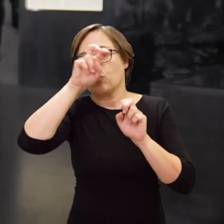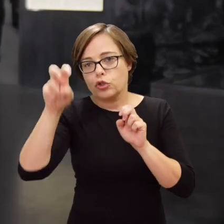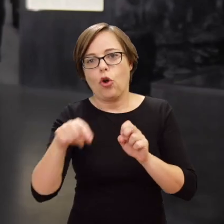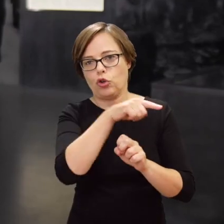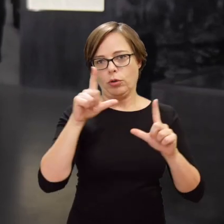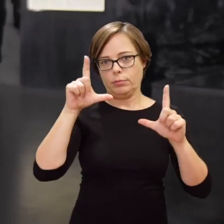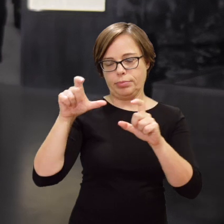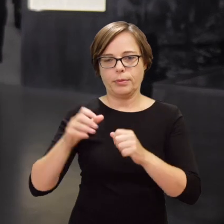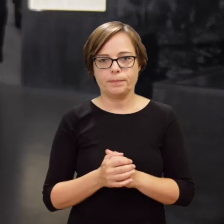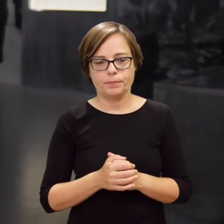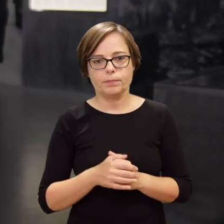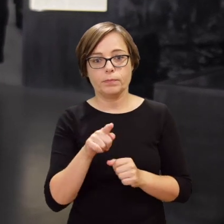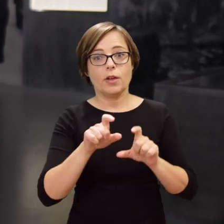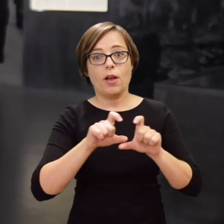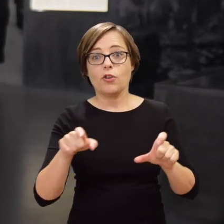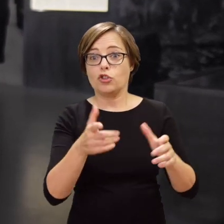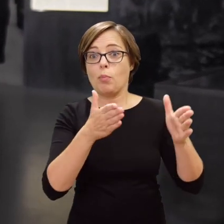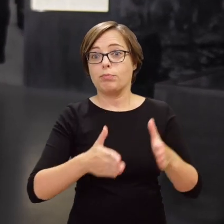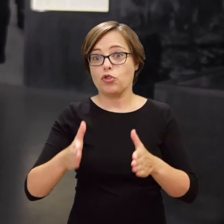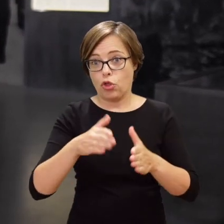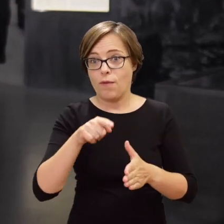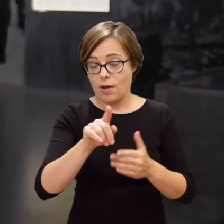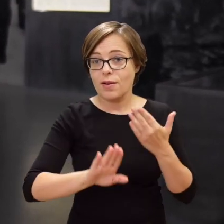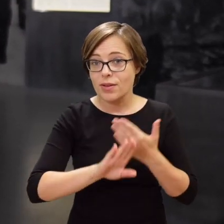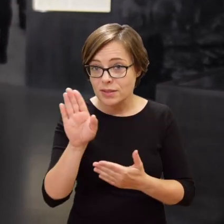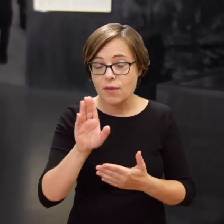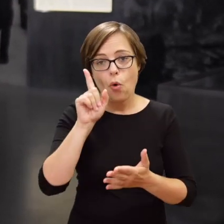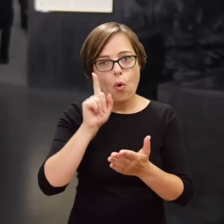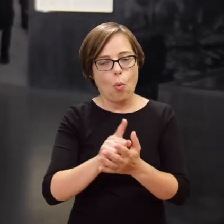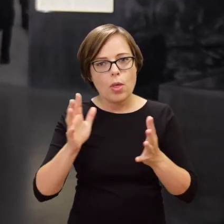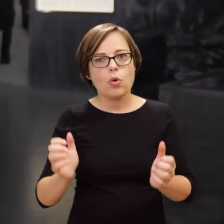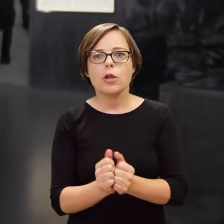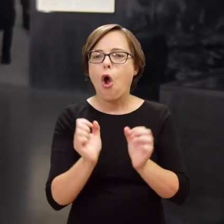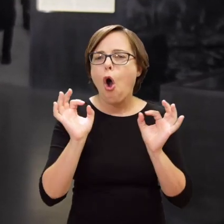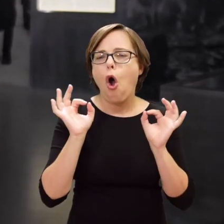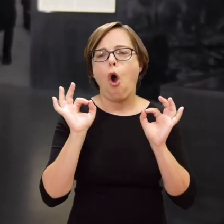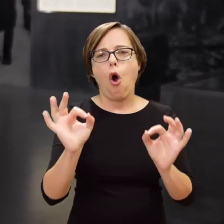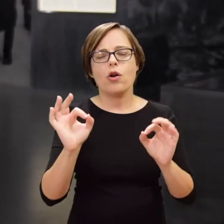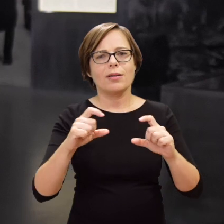During the work on the exhibition, original negatives were found